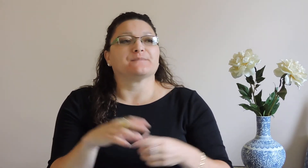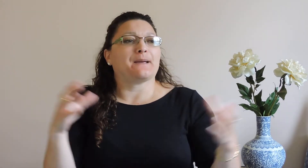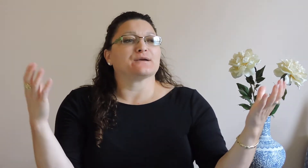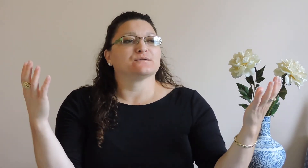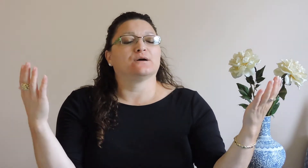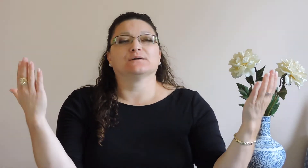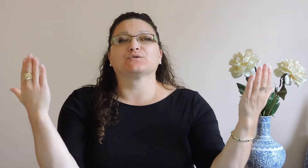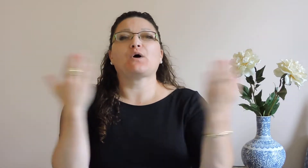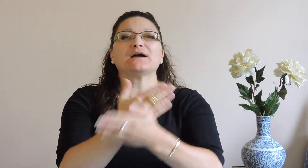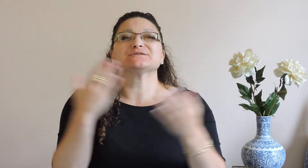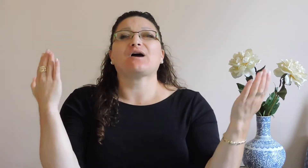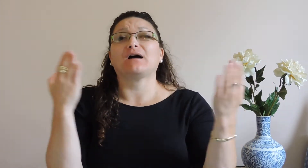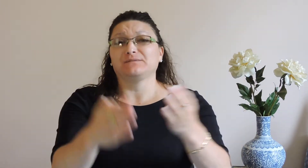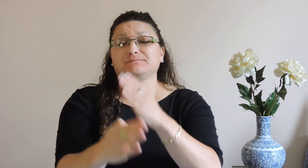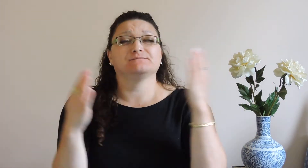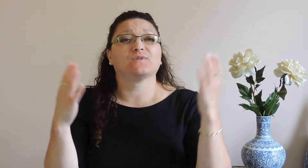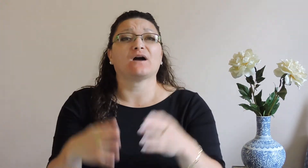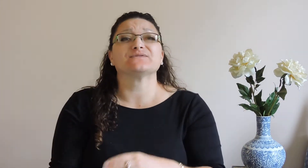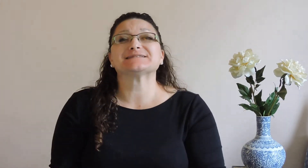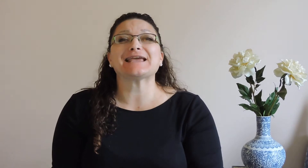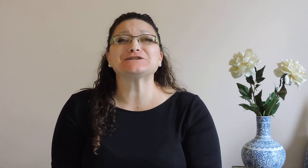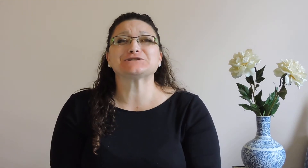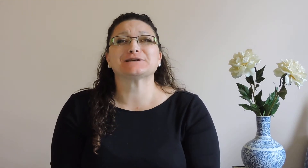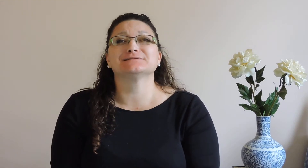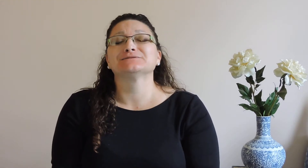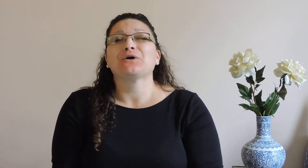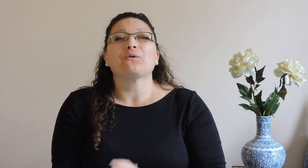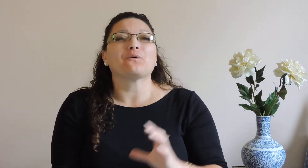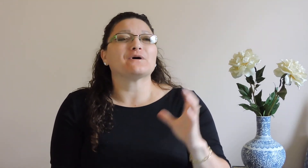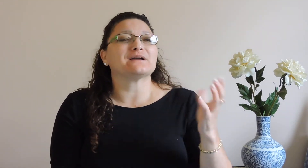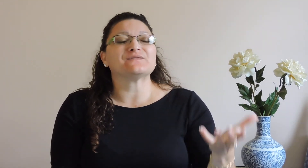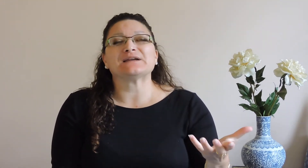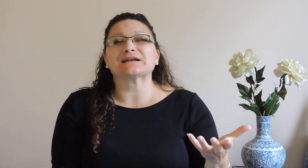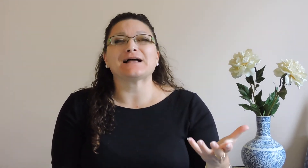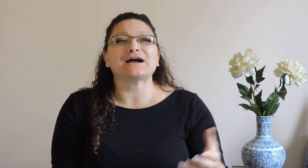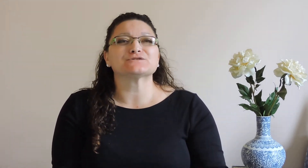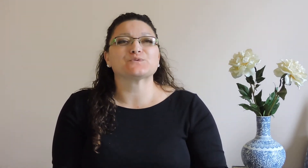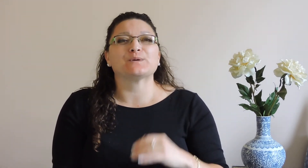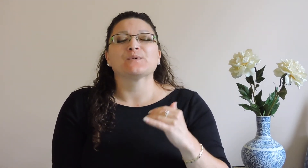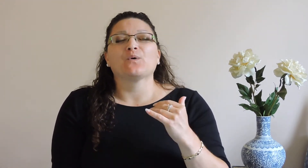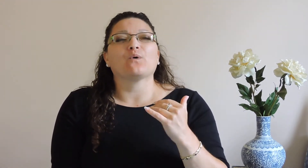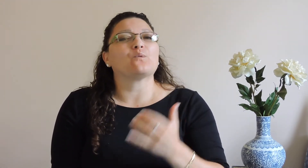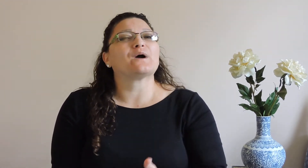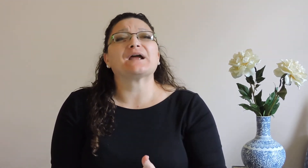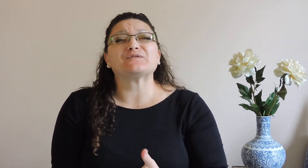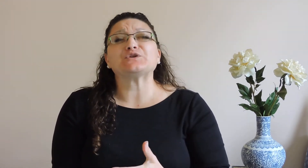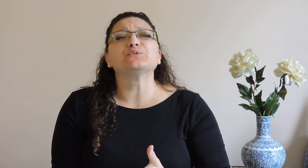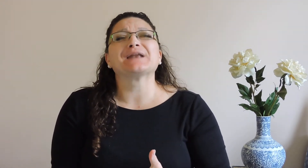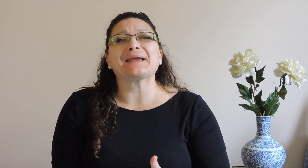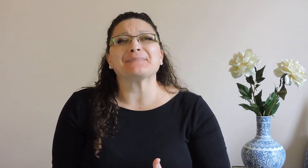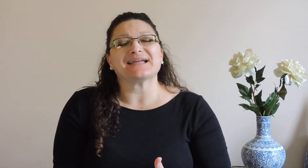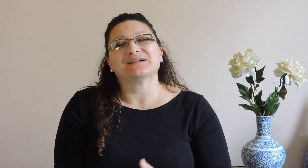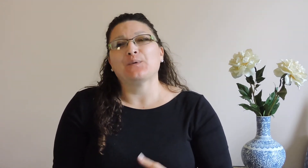a cross conversation or a classroom or whatever you name it